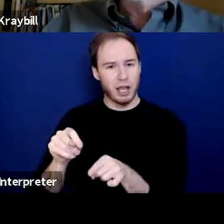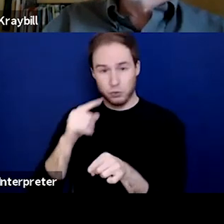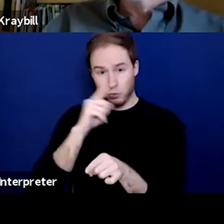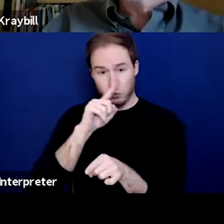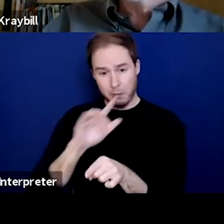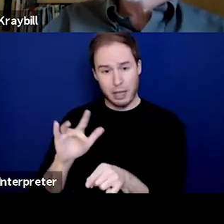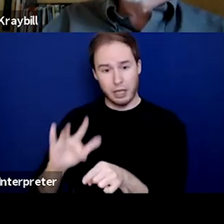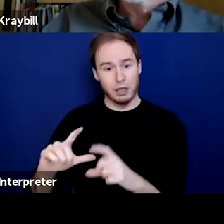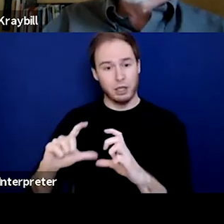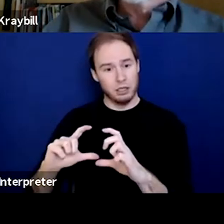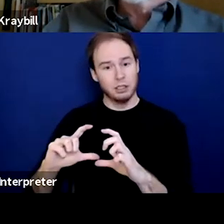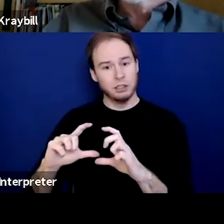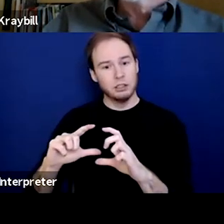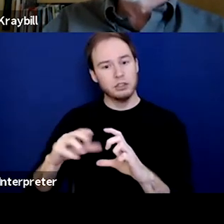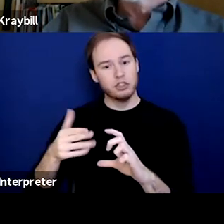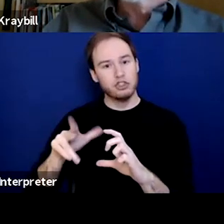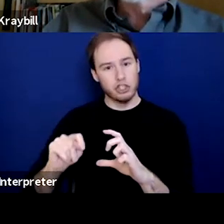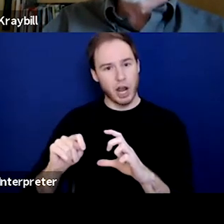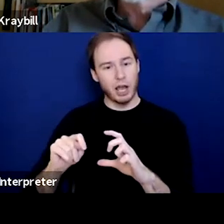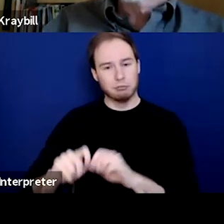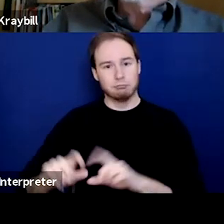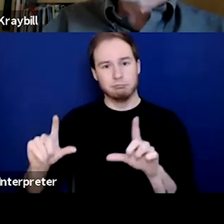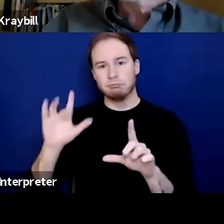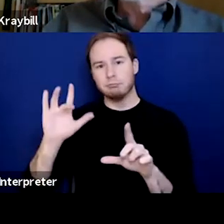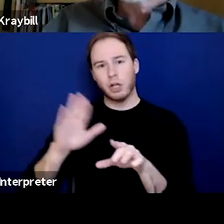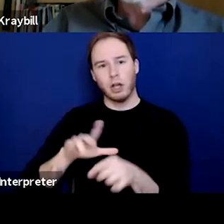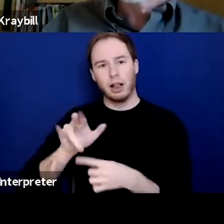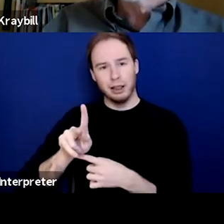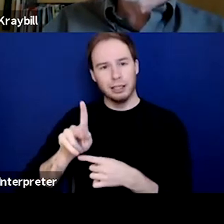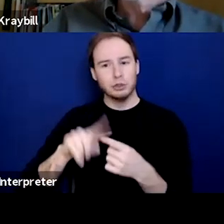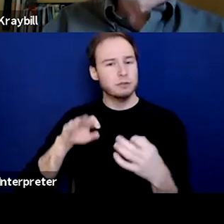and letting us know how you felt about the webinar. Completing that,